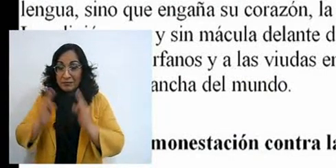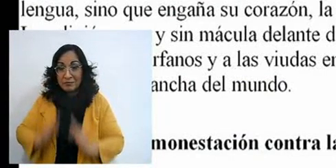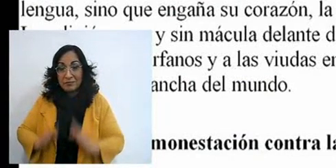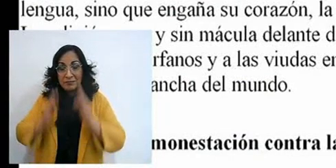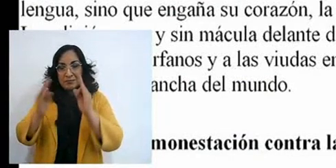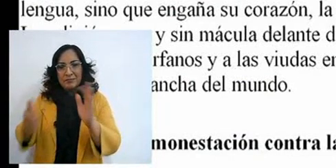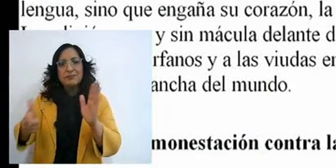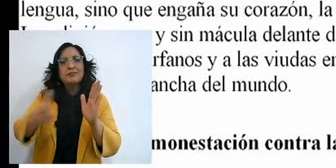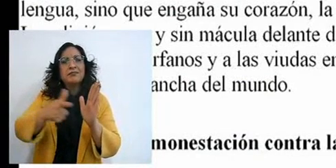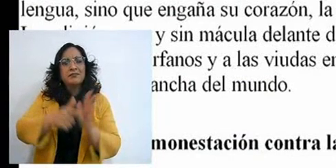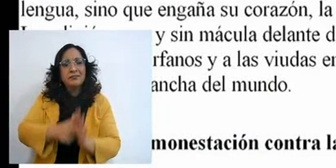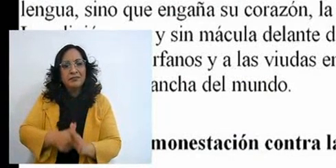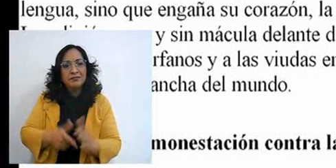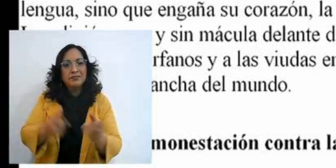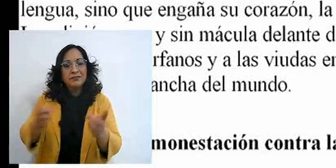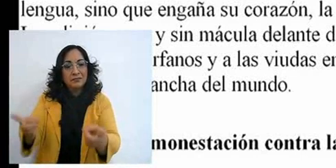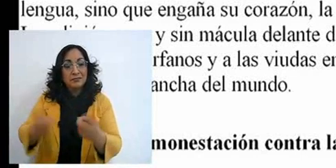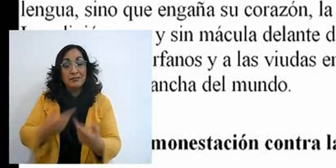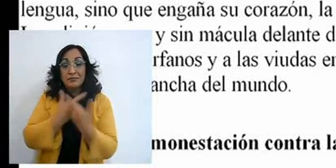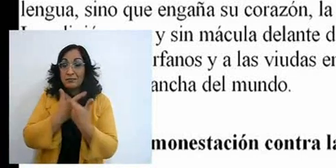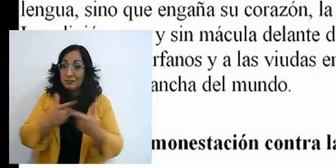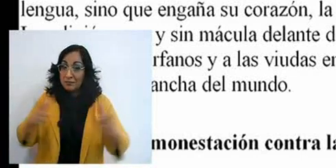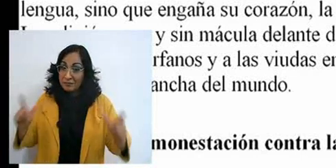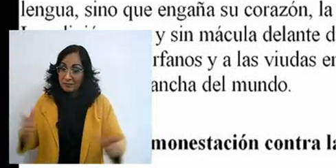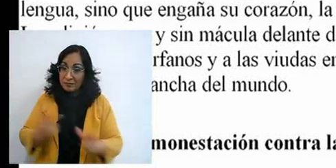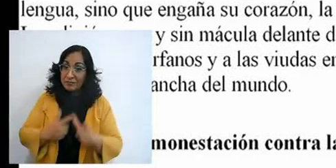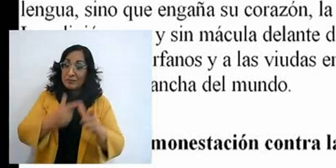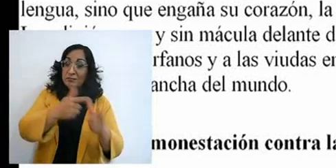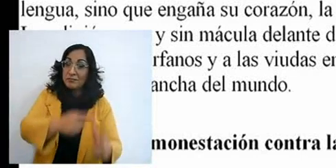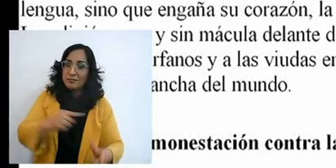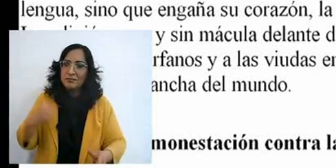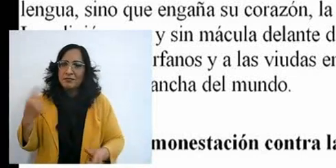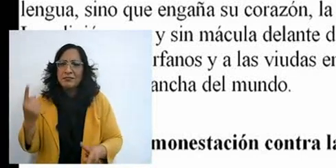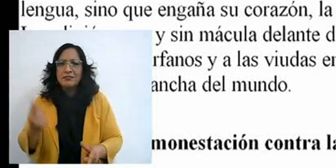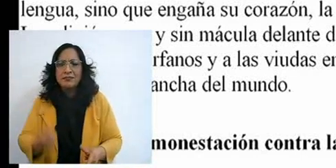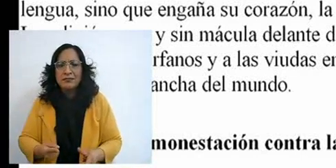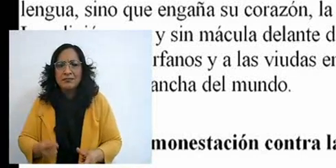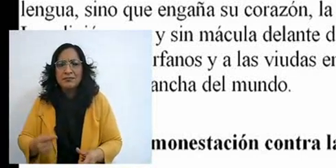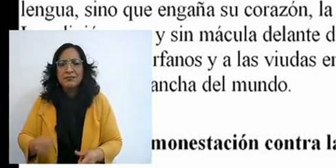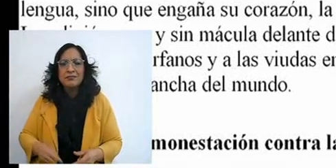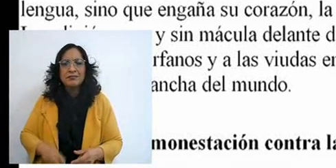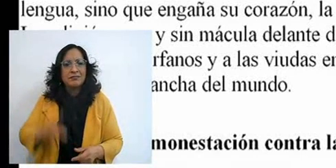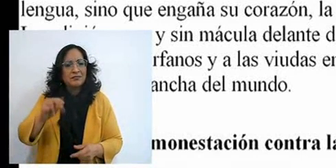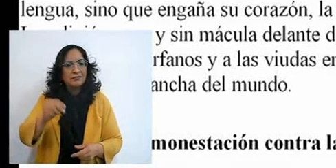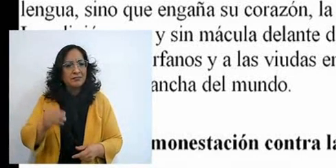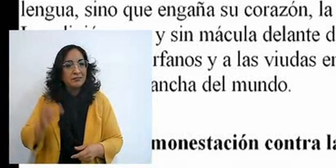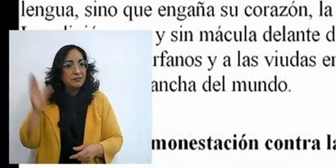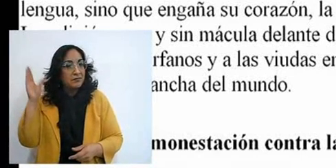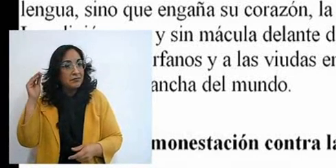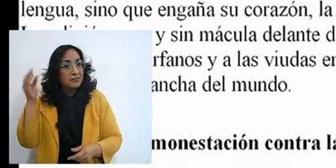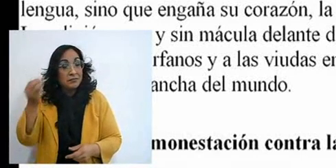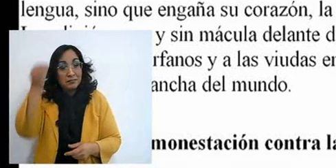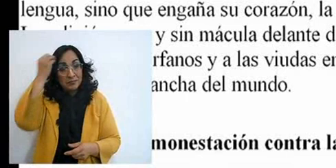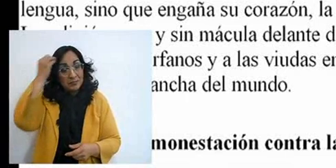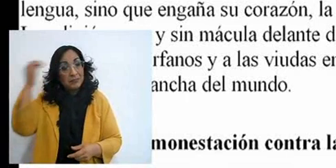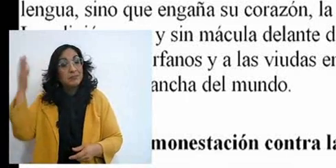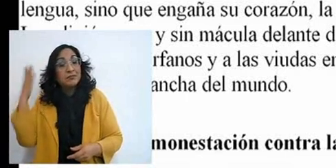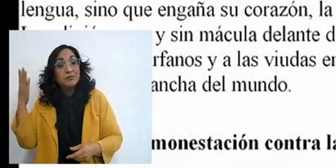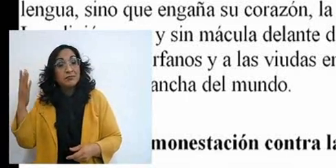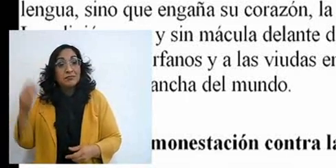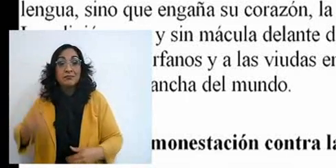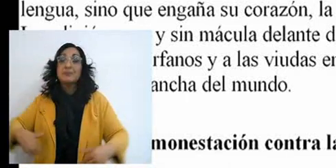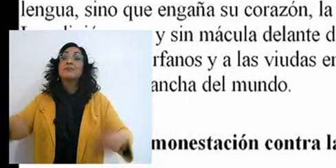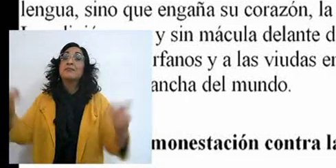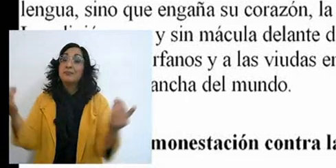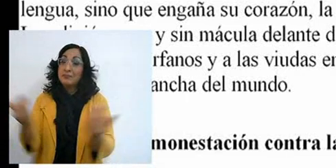that of freedom, and perseveres in it, not being a forgetful listener, but a doer of the work,